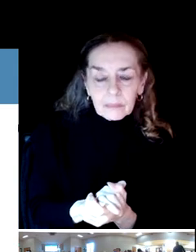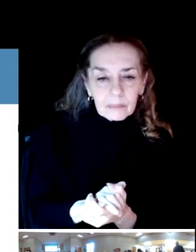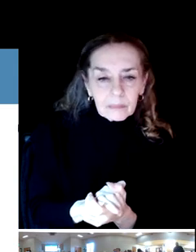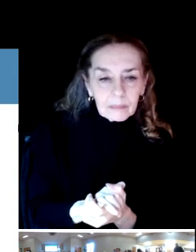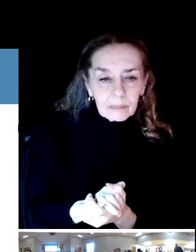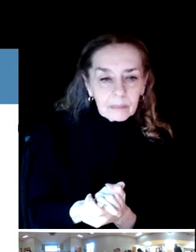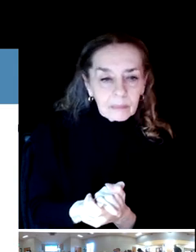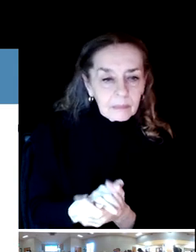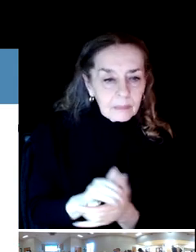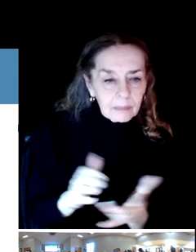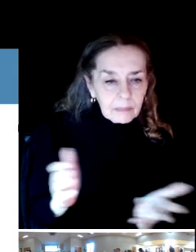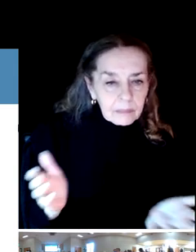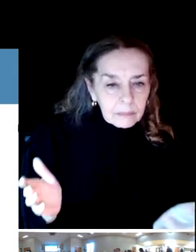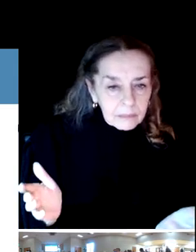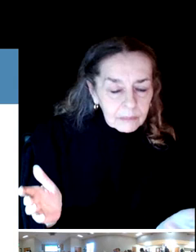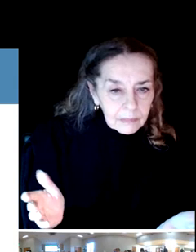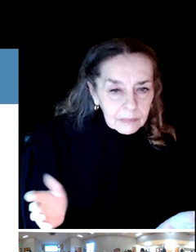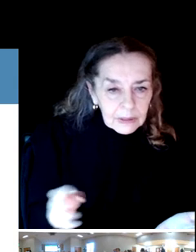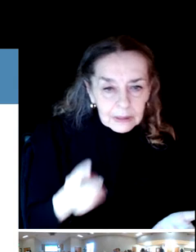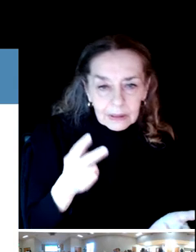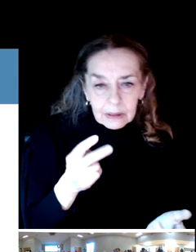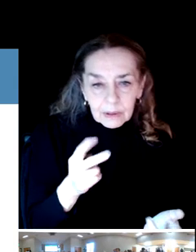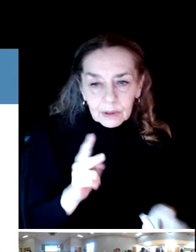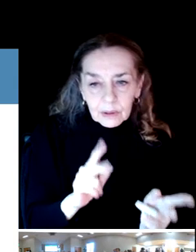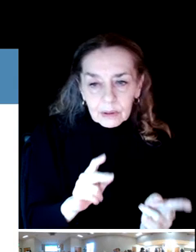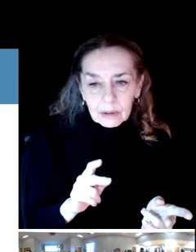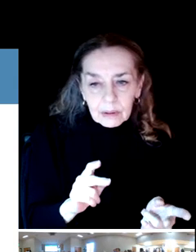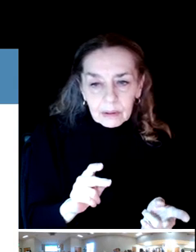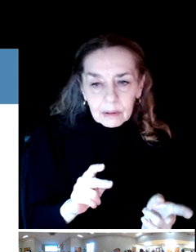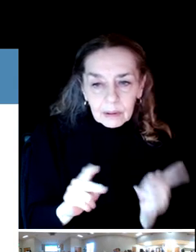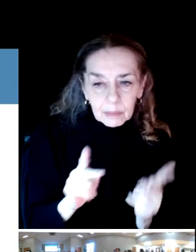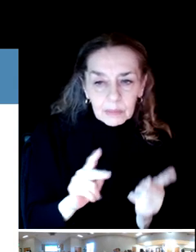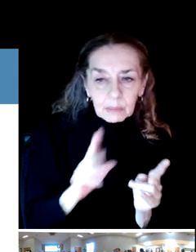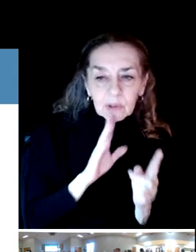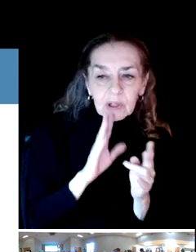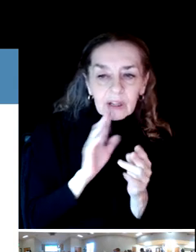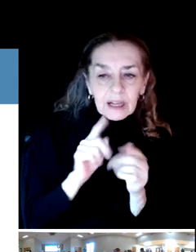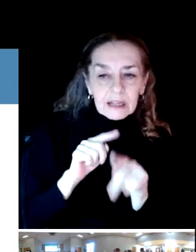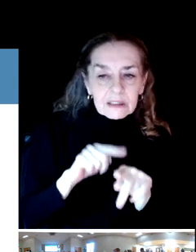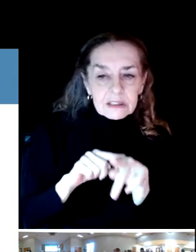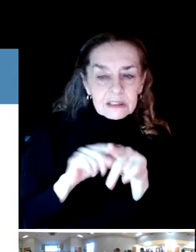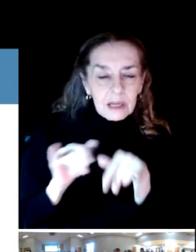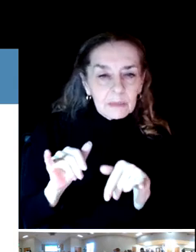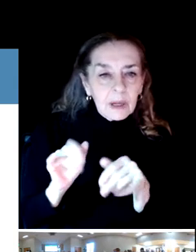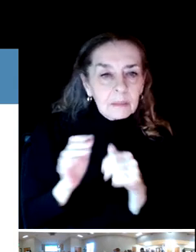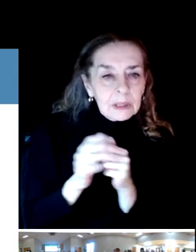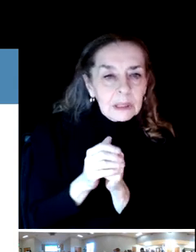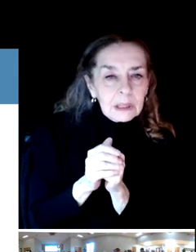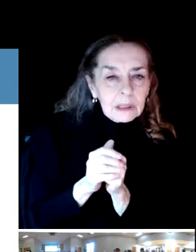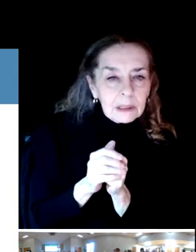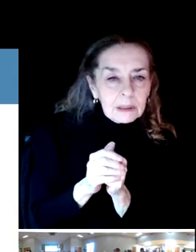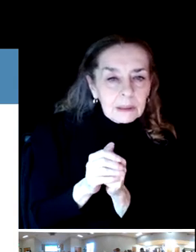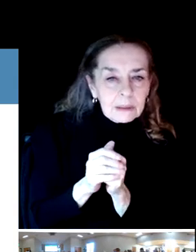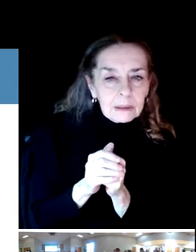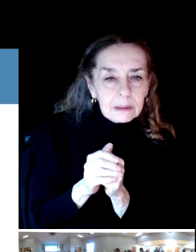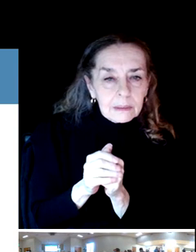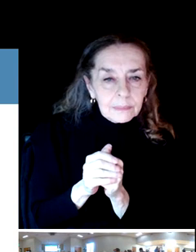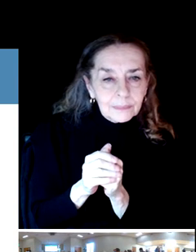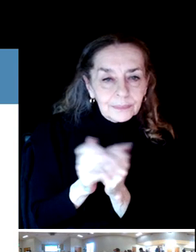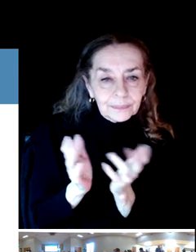At some point we'll move on to an open survey near the end of June as we move closer toward